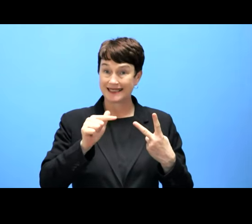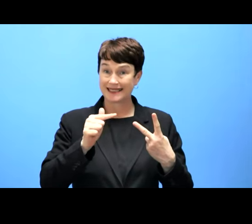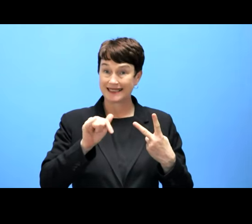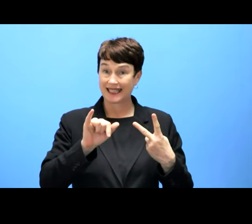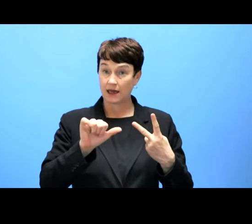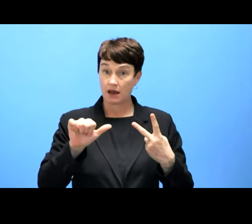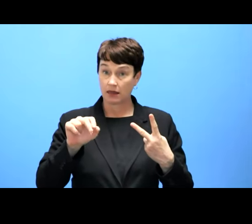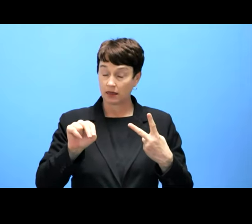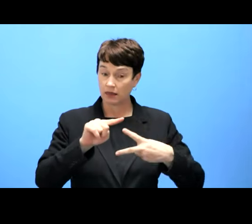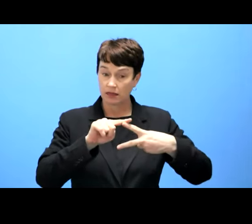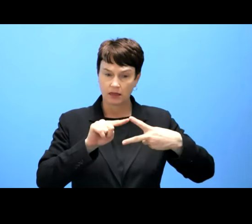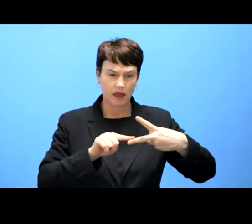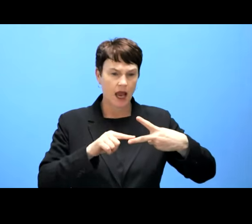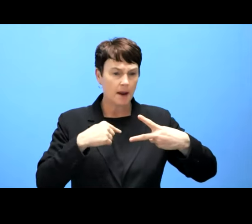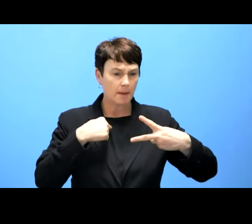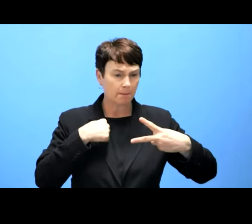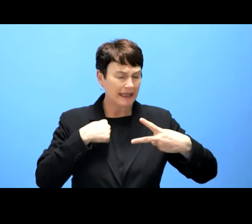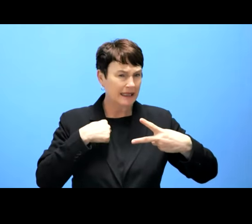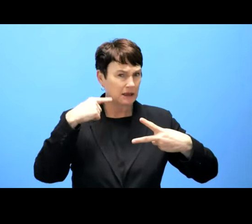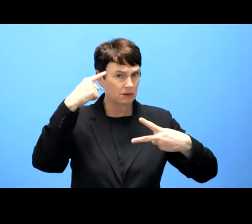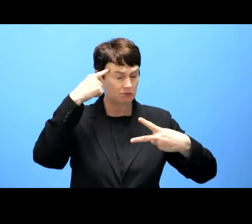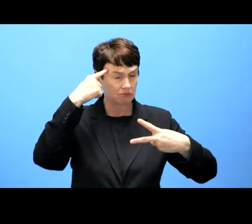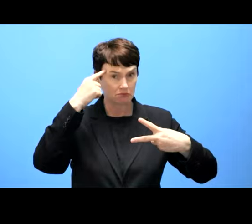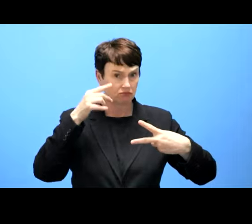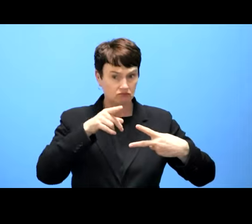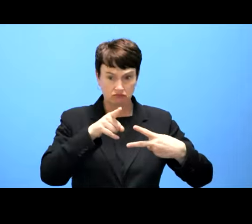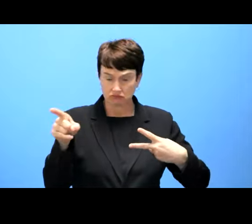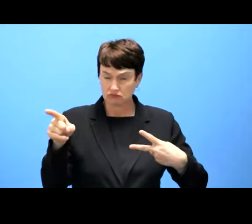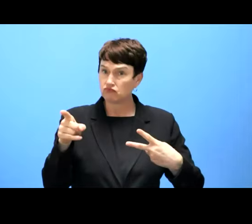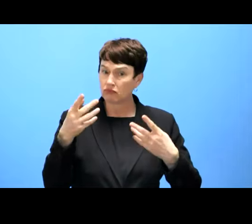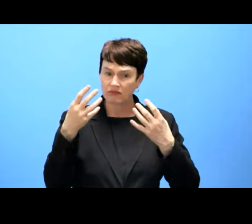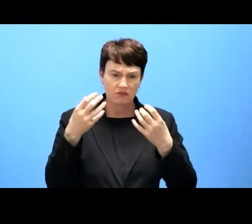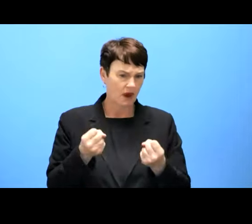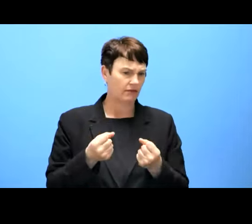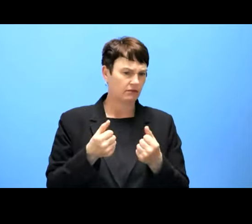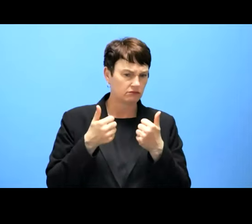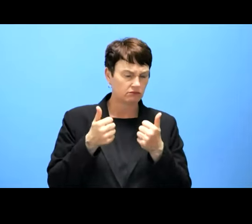through methodology for the compliance and so on and also the tools that you use for centralized